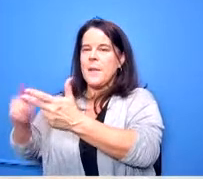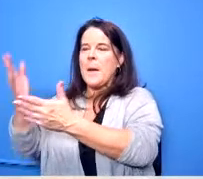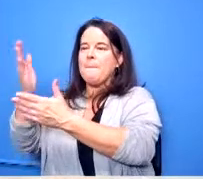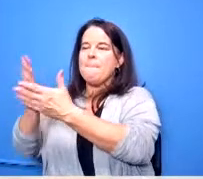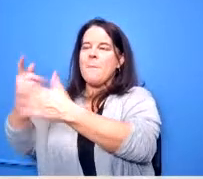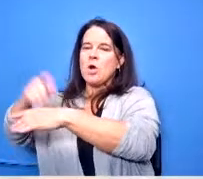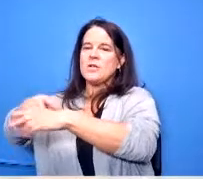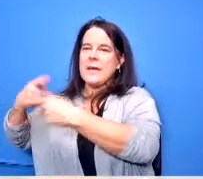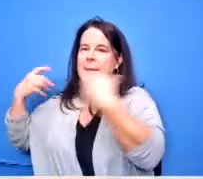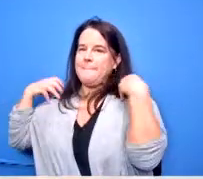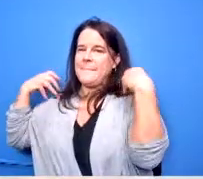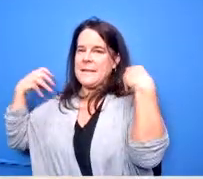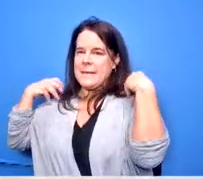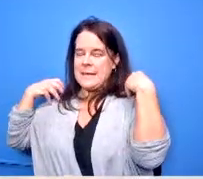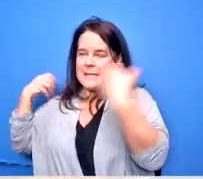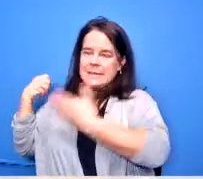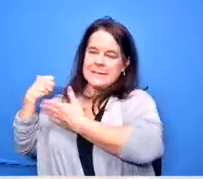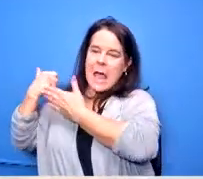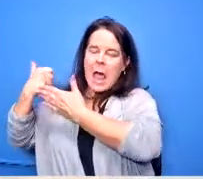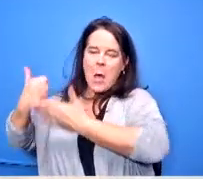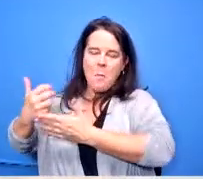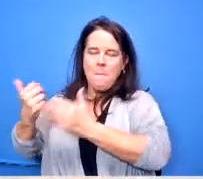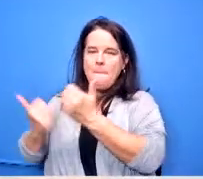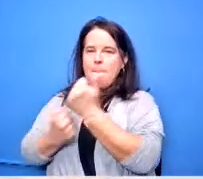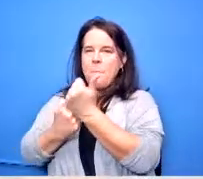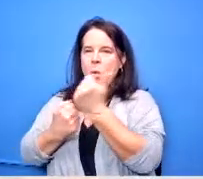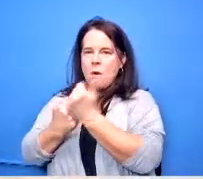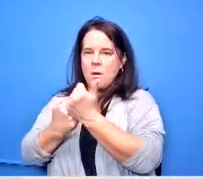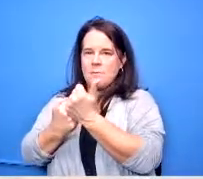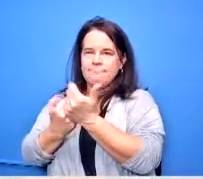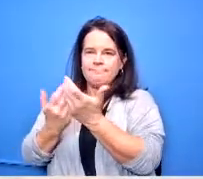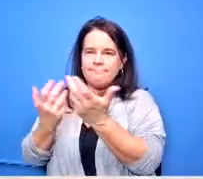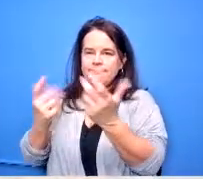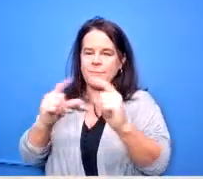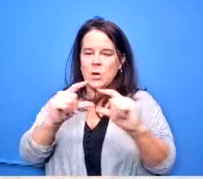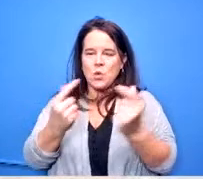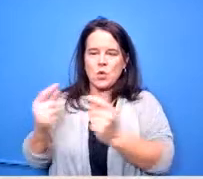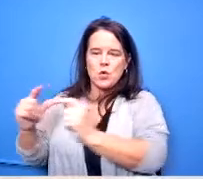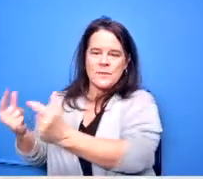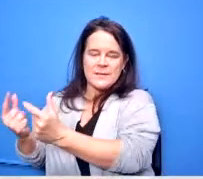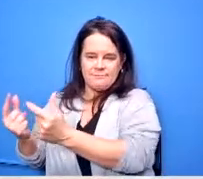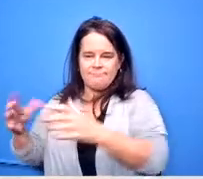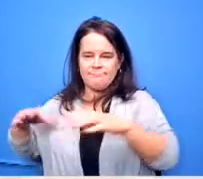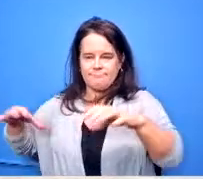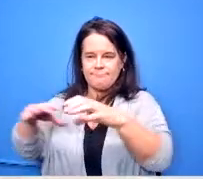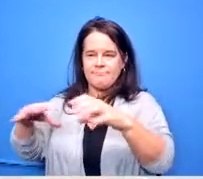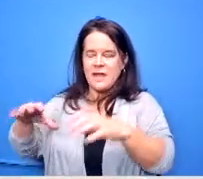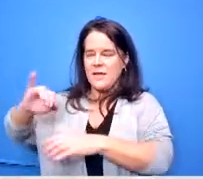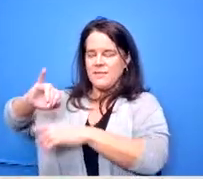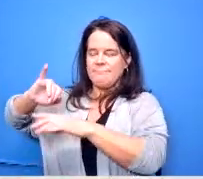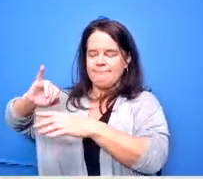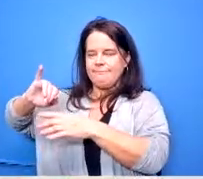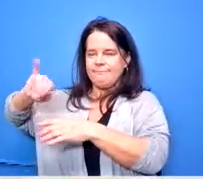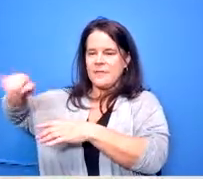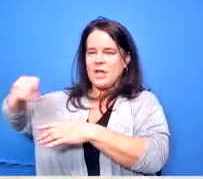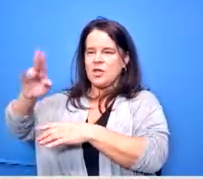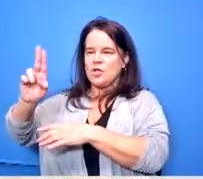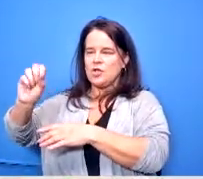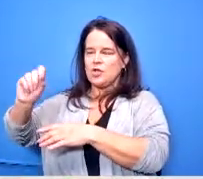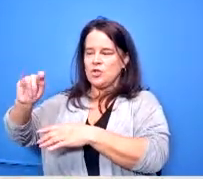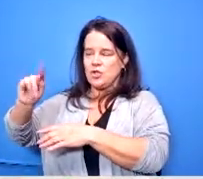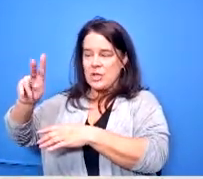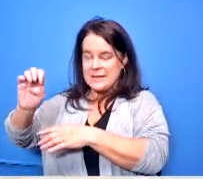position to support those groups of teachers that justin and miss milligan have been supporting